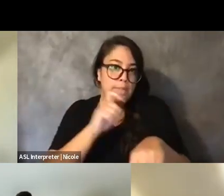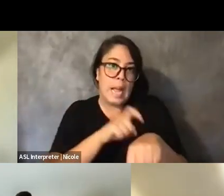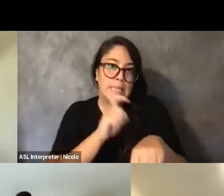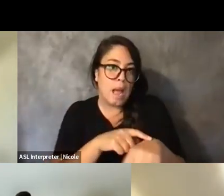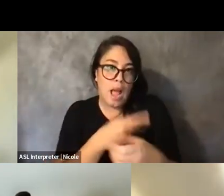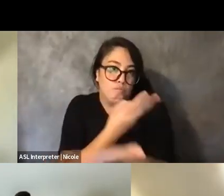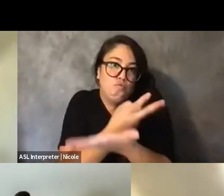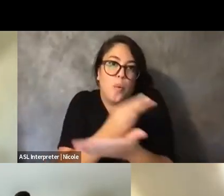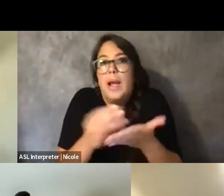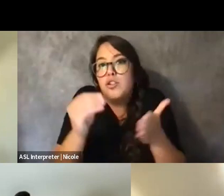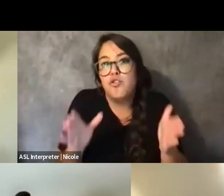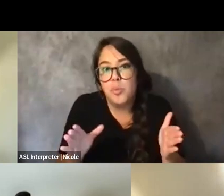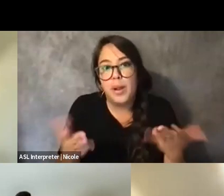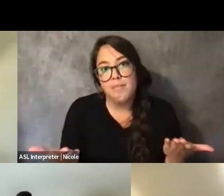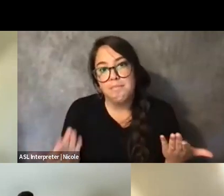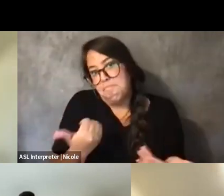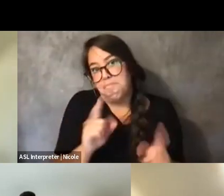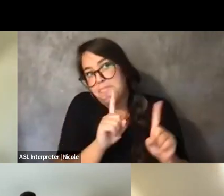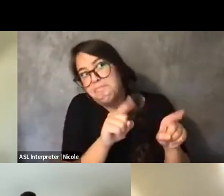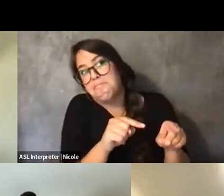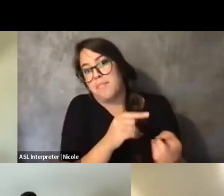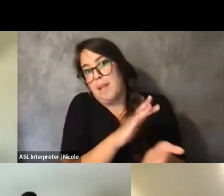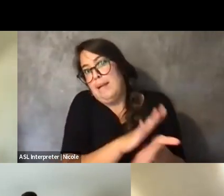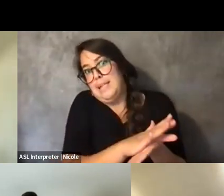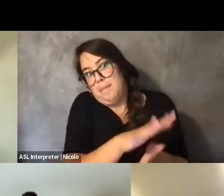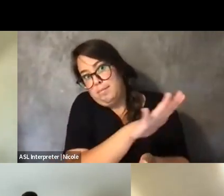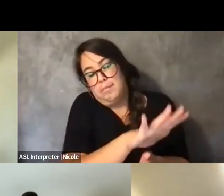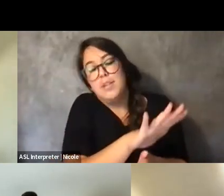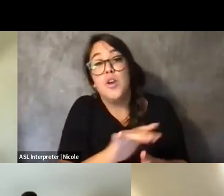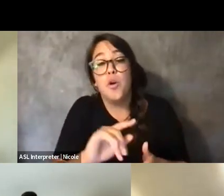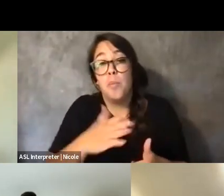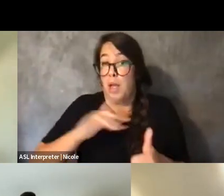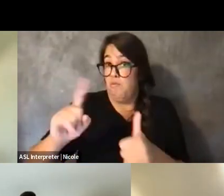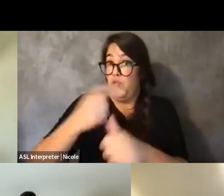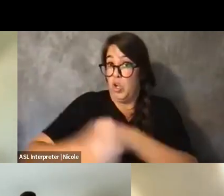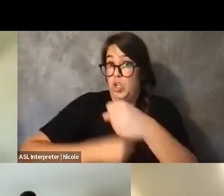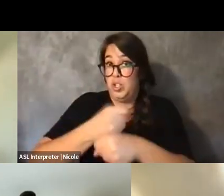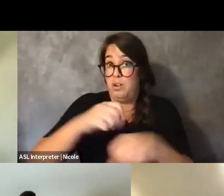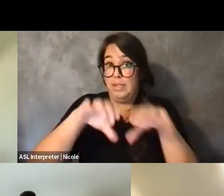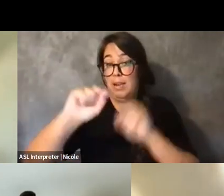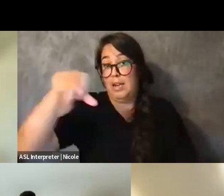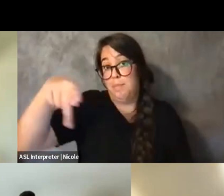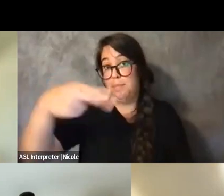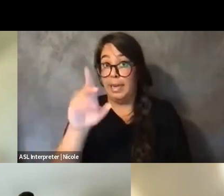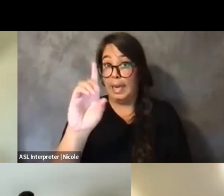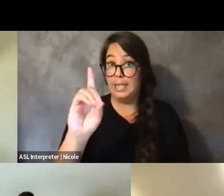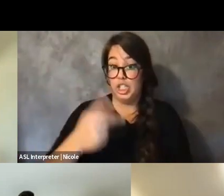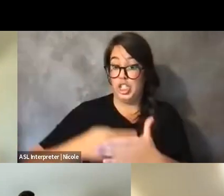And that looked like my first year in this PhD program, being all online and/or